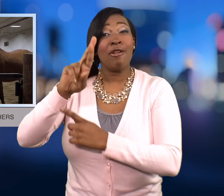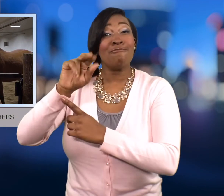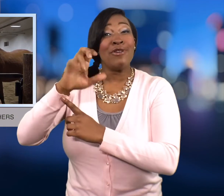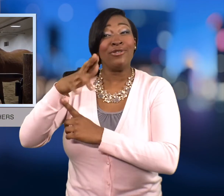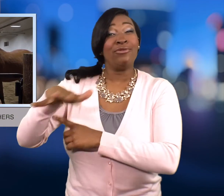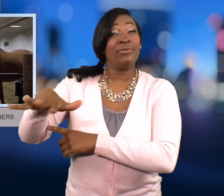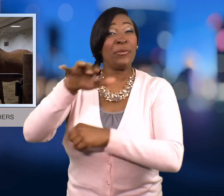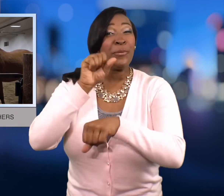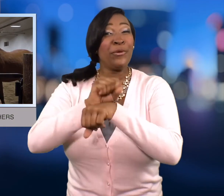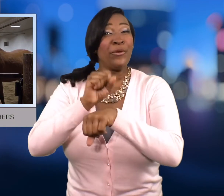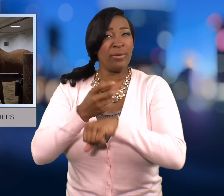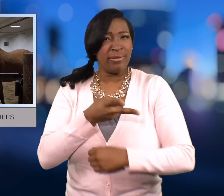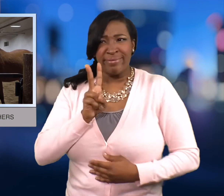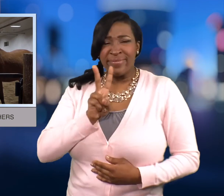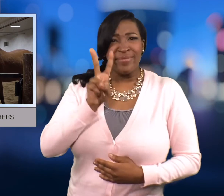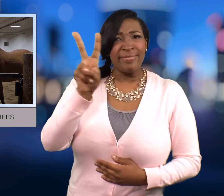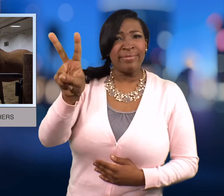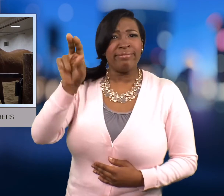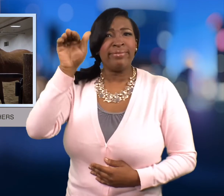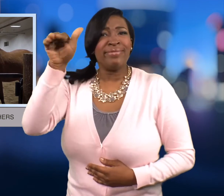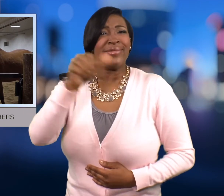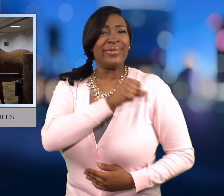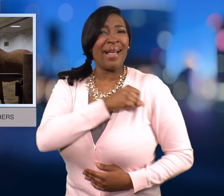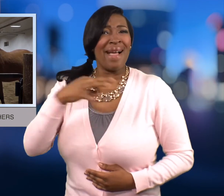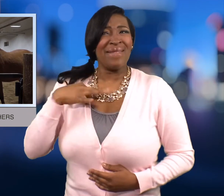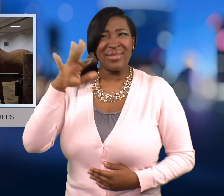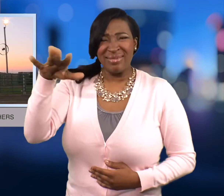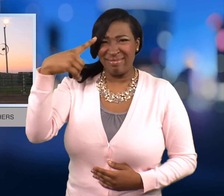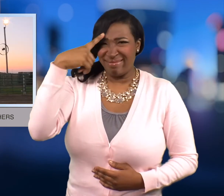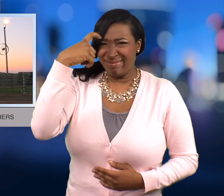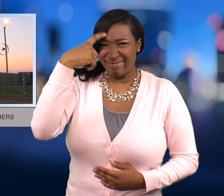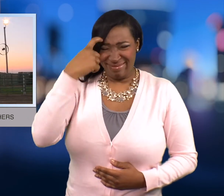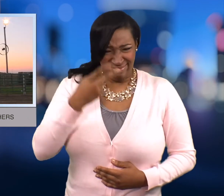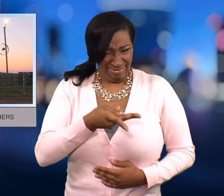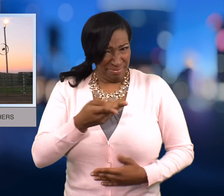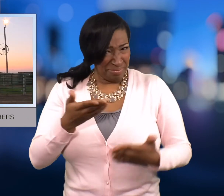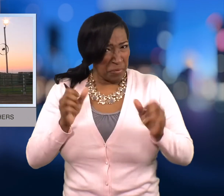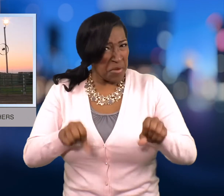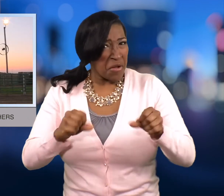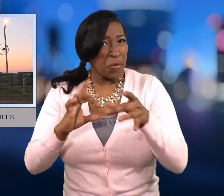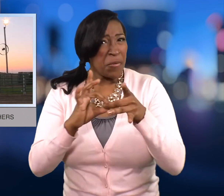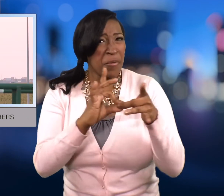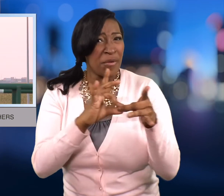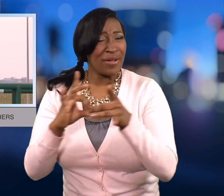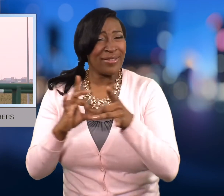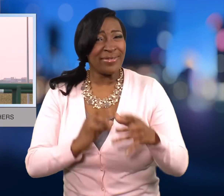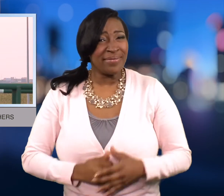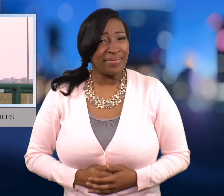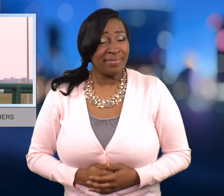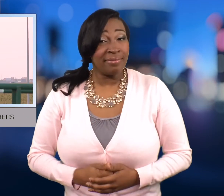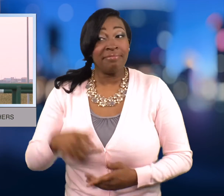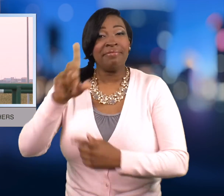The boys went to the staff at the ranch with their suspicions.